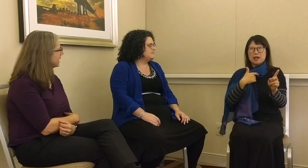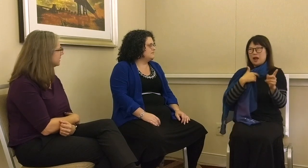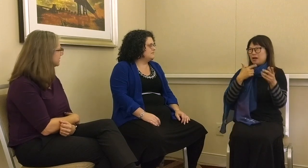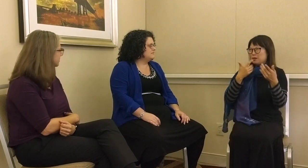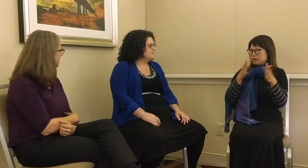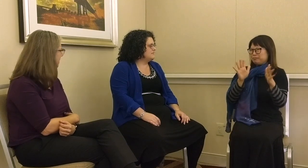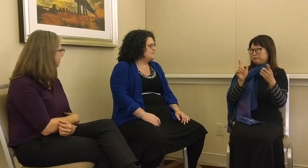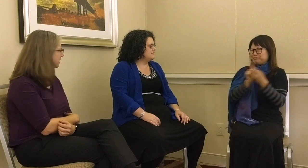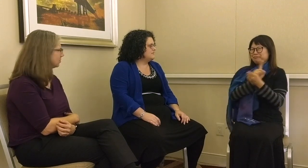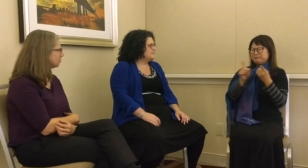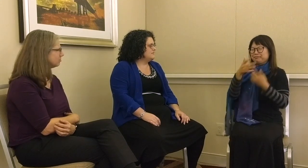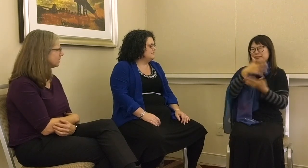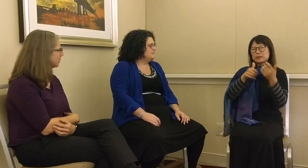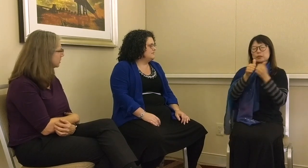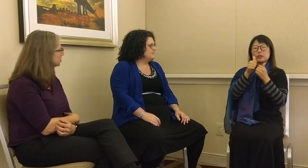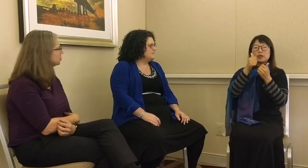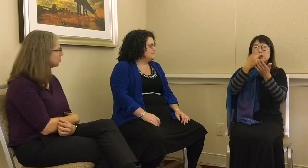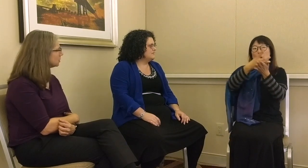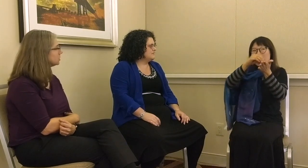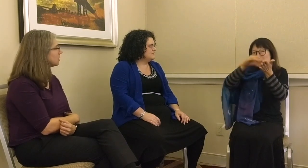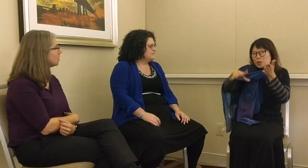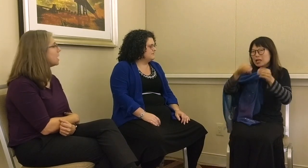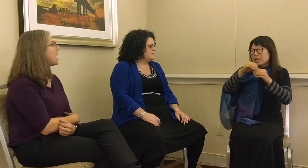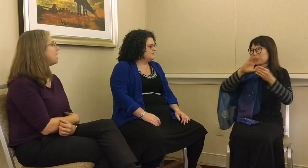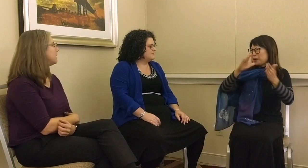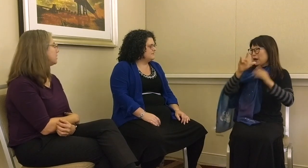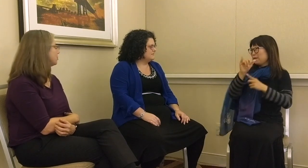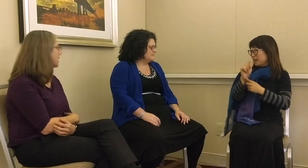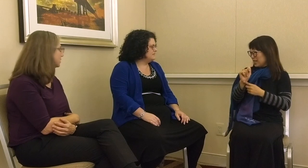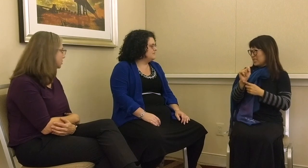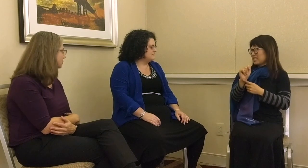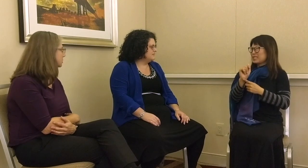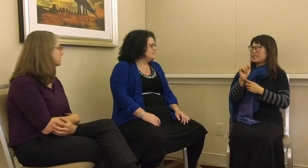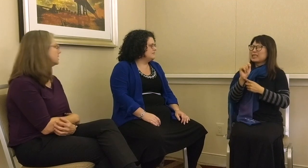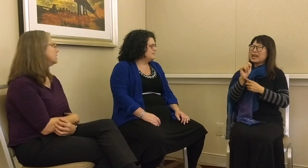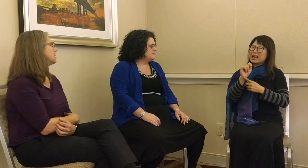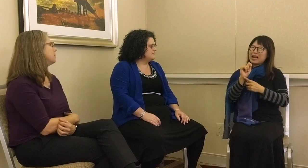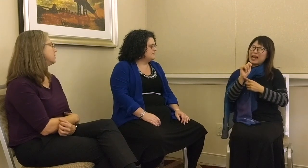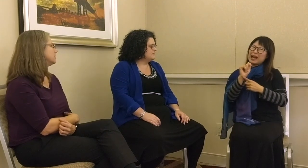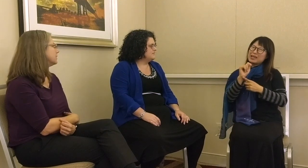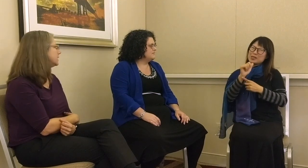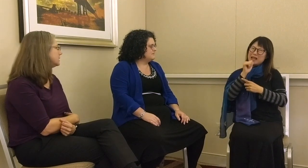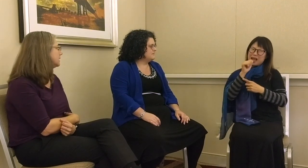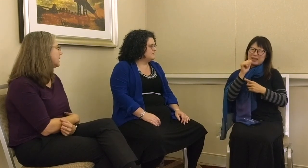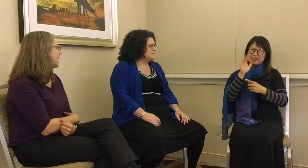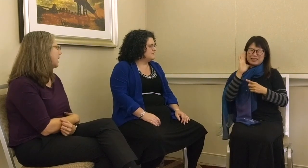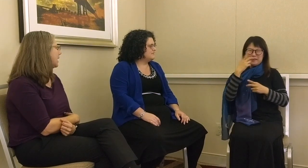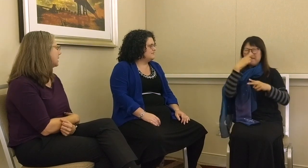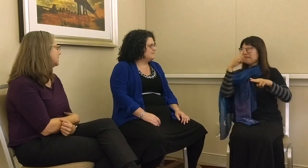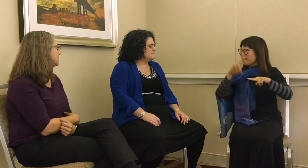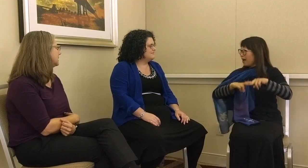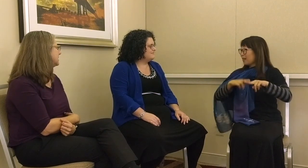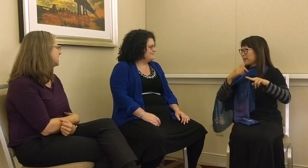same time, I wasn’t sure. I met other grad students in comparative lit and it didn’t